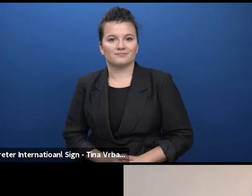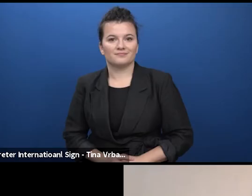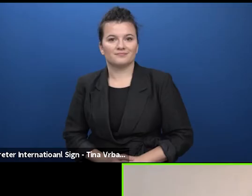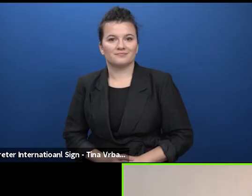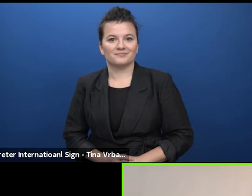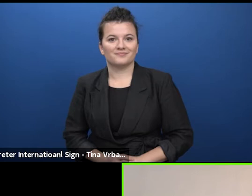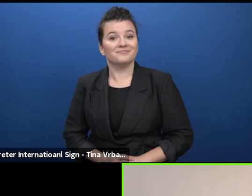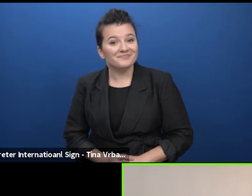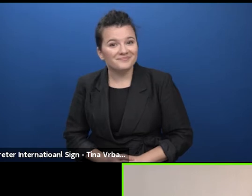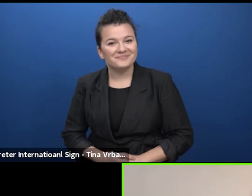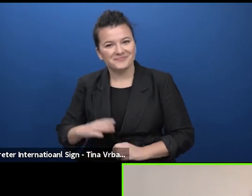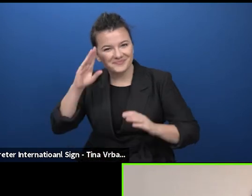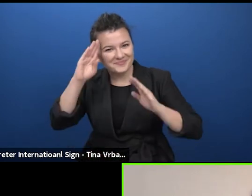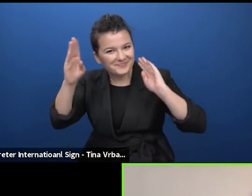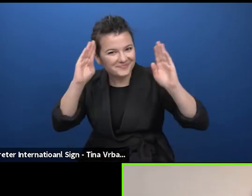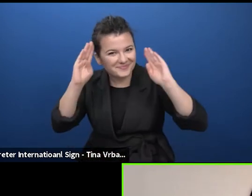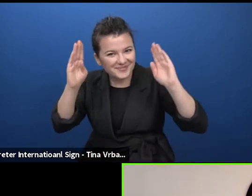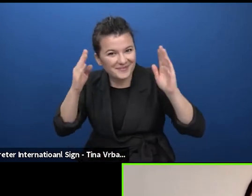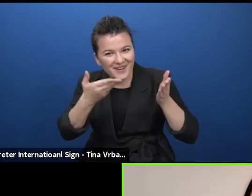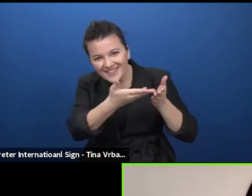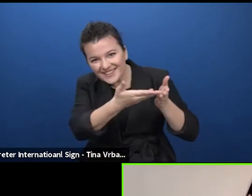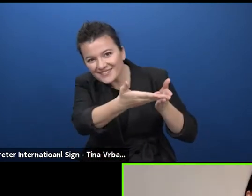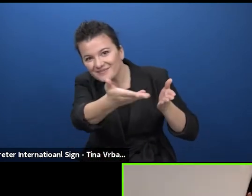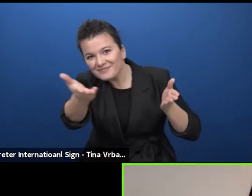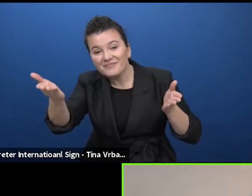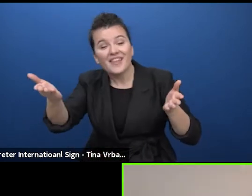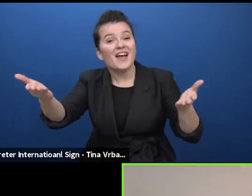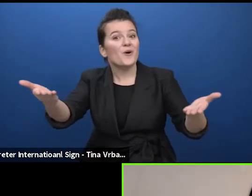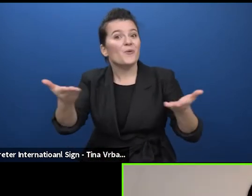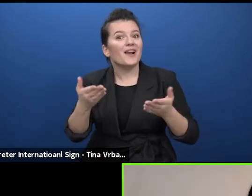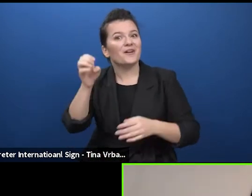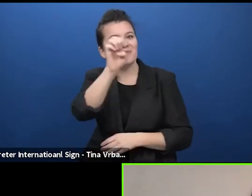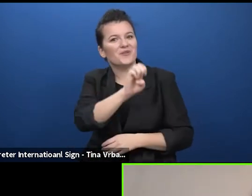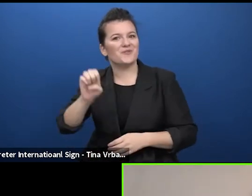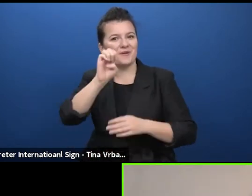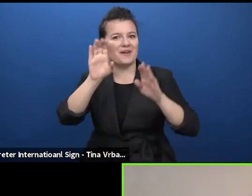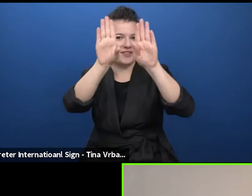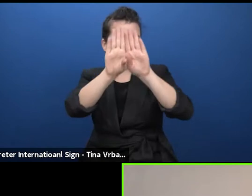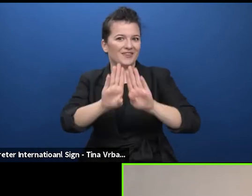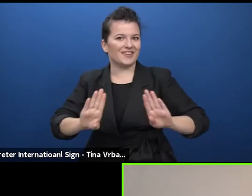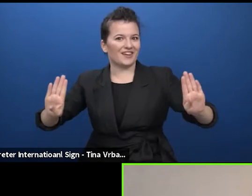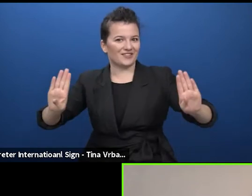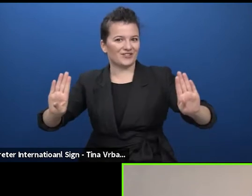Good morning everyone and welcome to the European Theatre Forum 2020: Performing Arts in Focus.